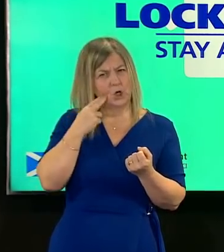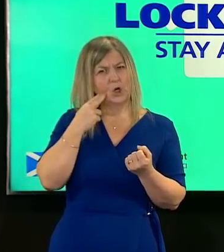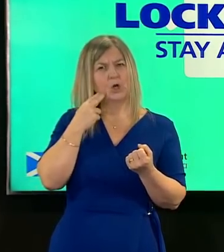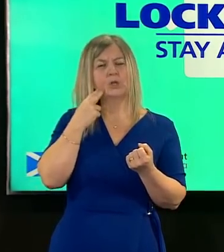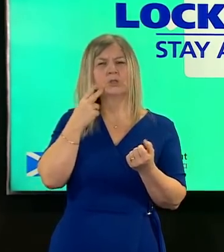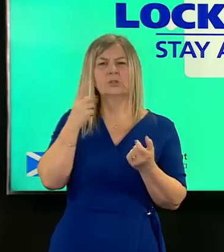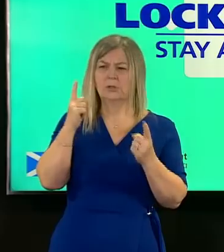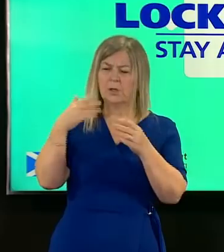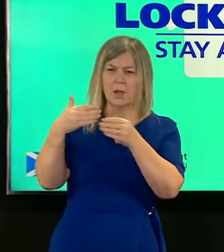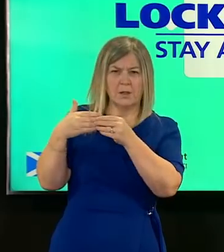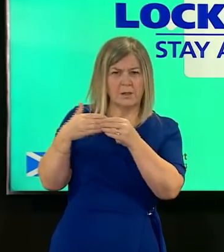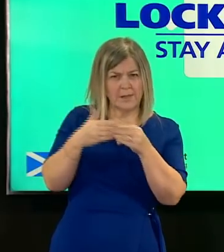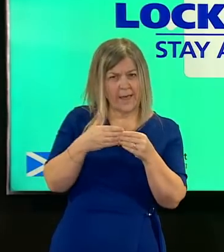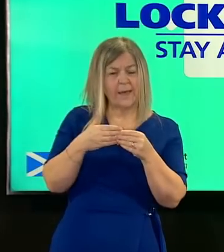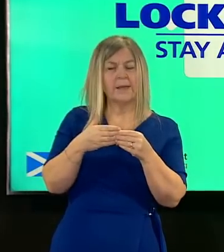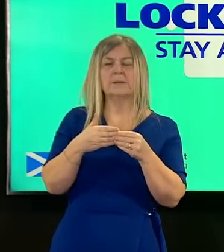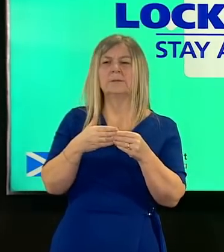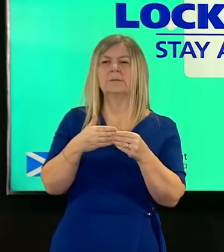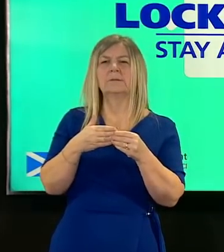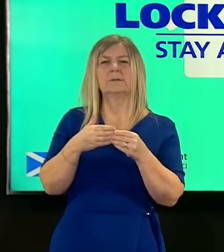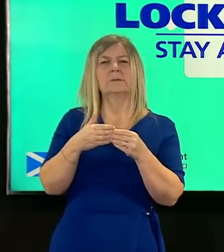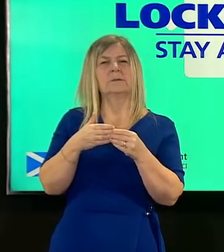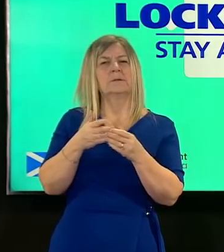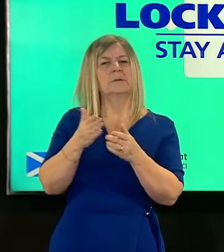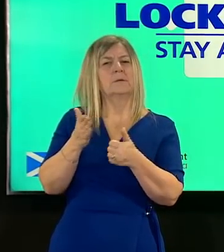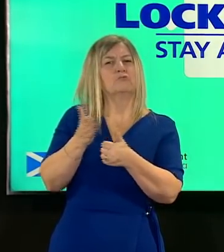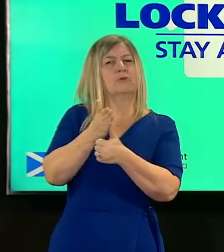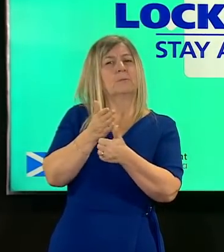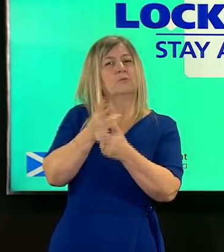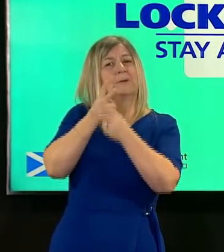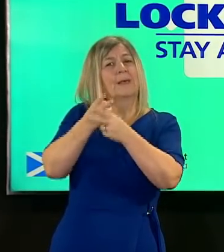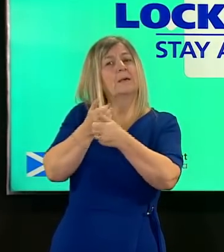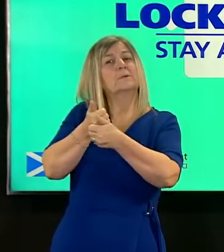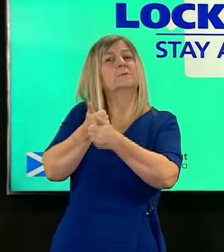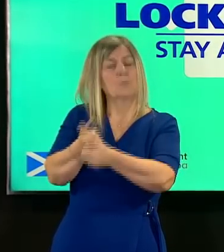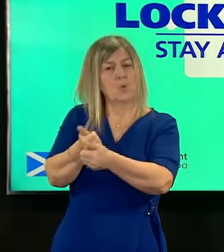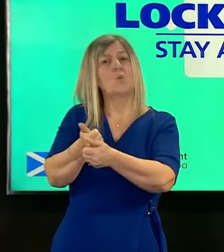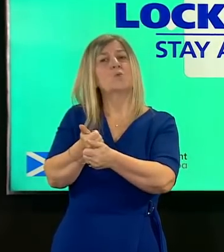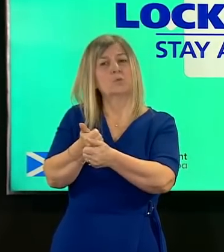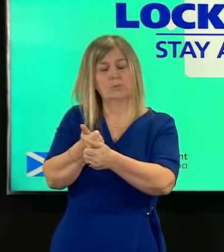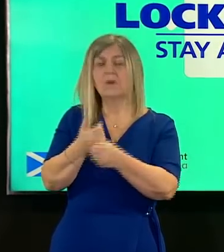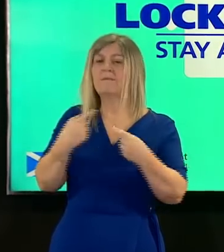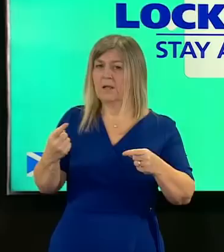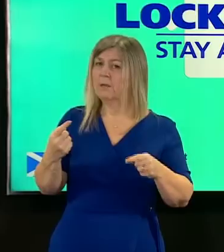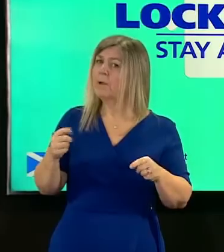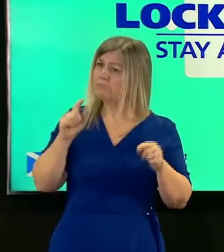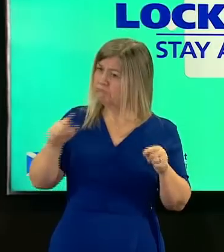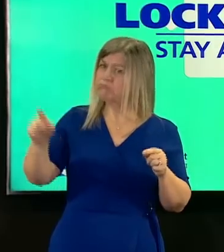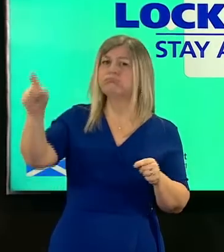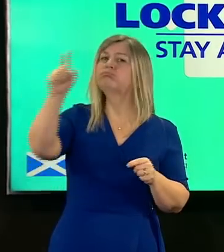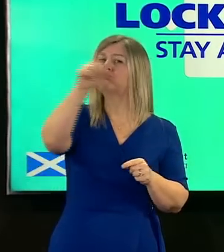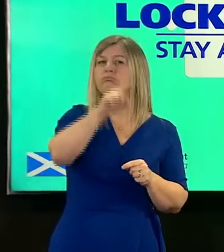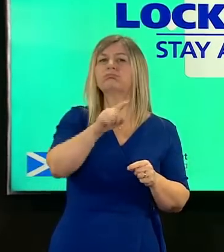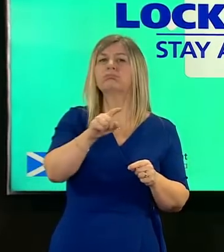led primary care support to care homes to make sure that they had everything that they needed